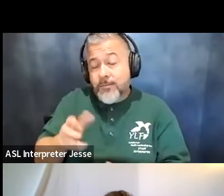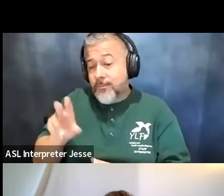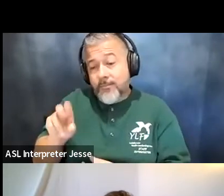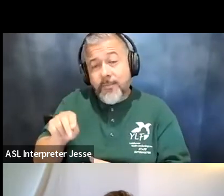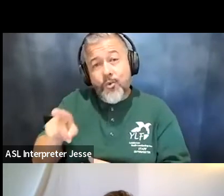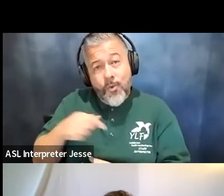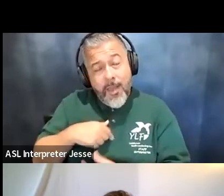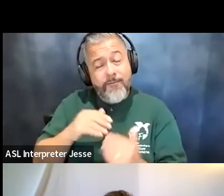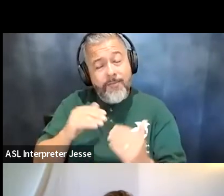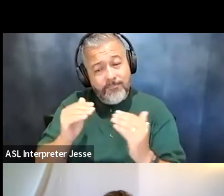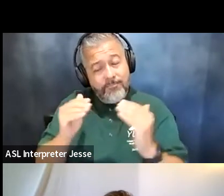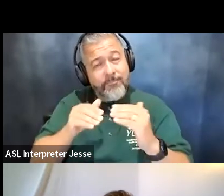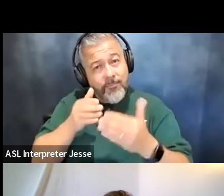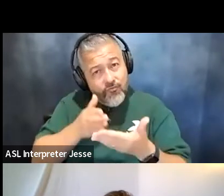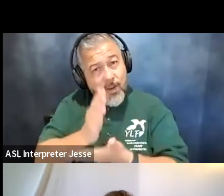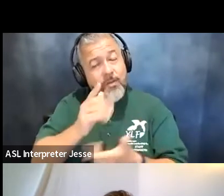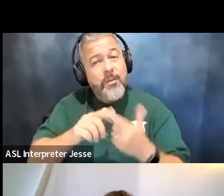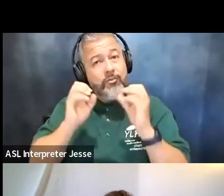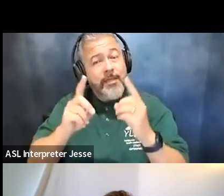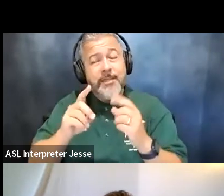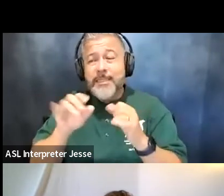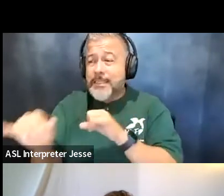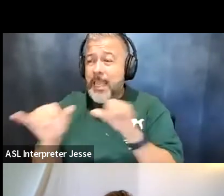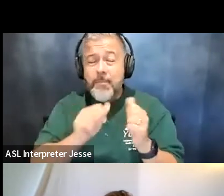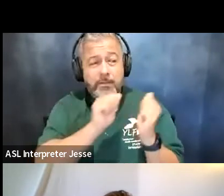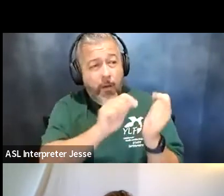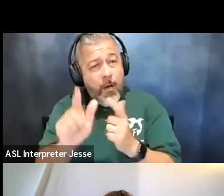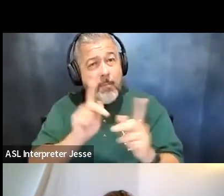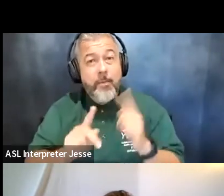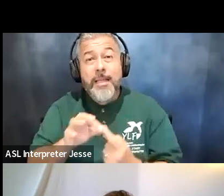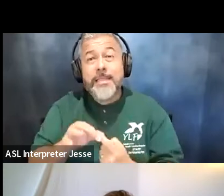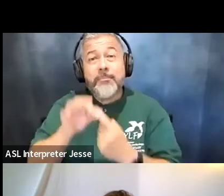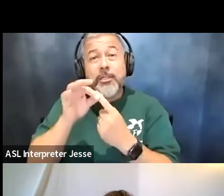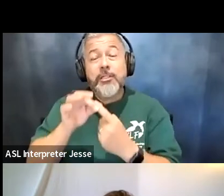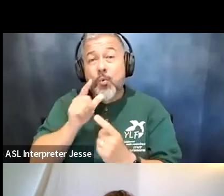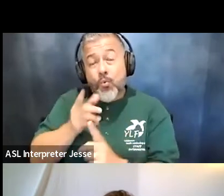just as much right to an education as anyone else especially being someone who is not from this